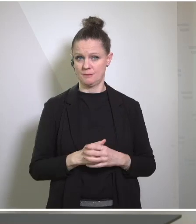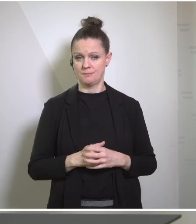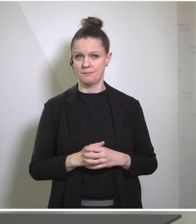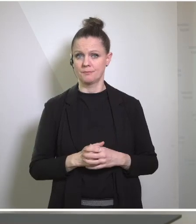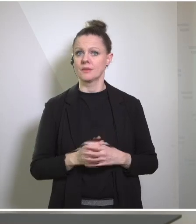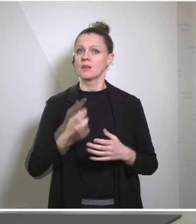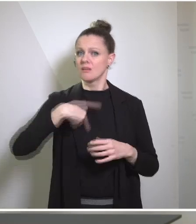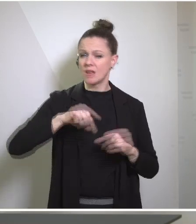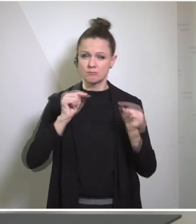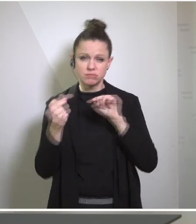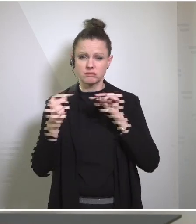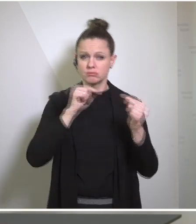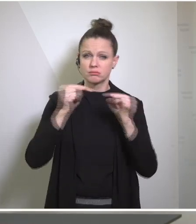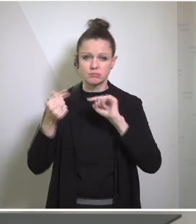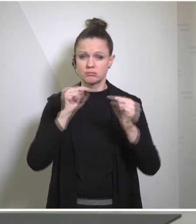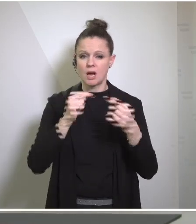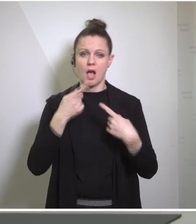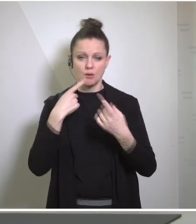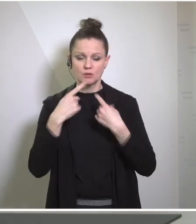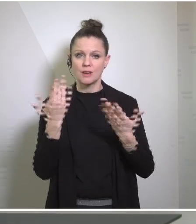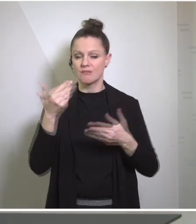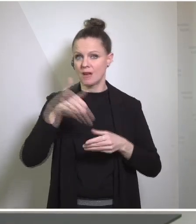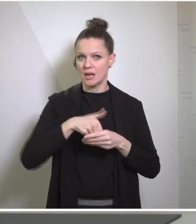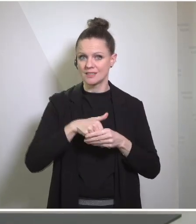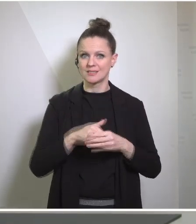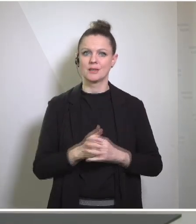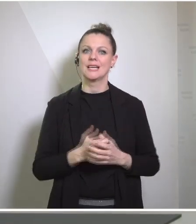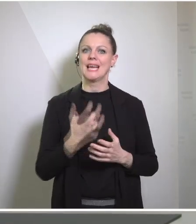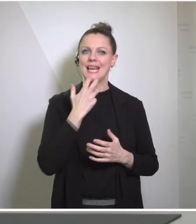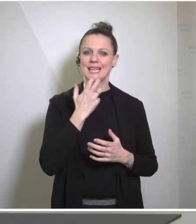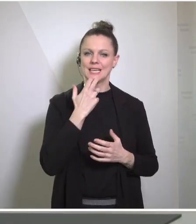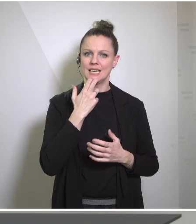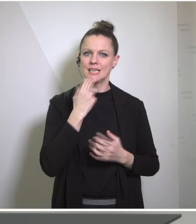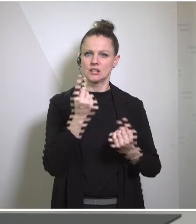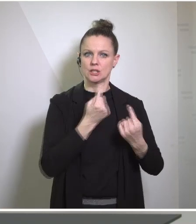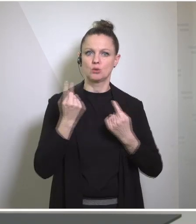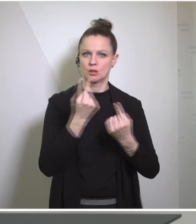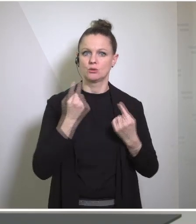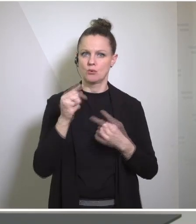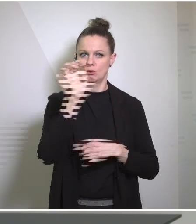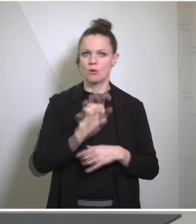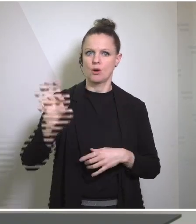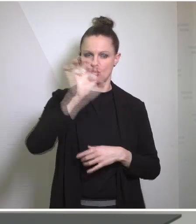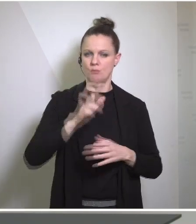this. We discussed as well the energy situation for Europe and here I have to say what's happened